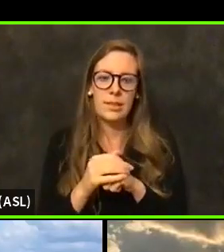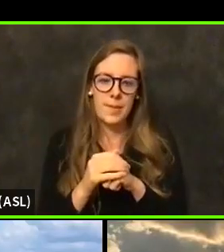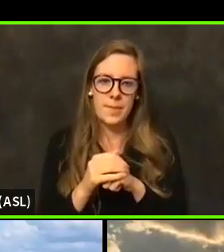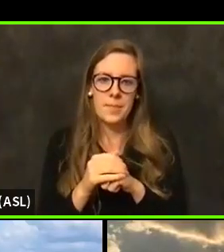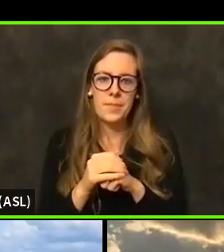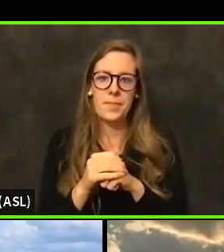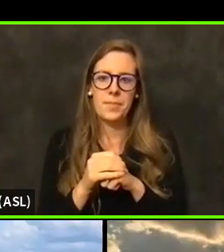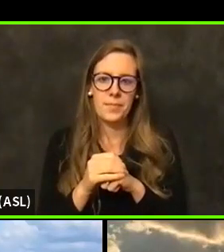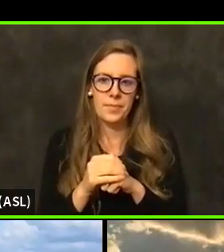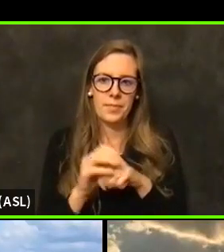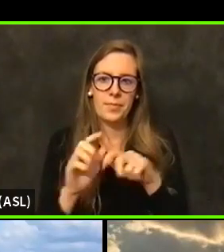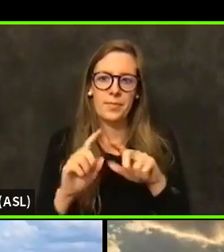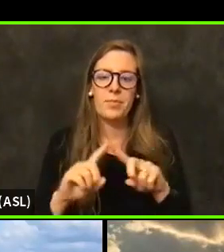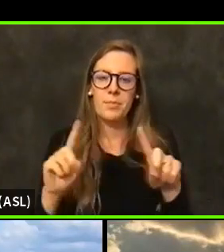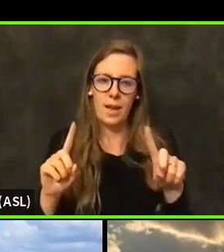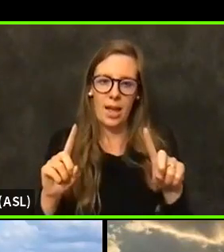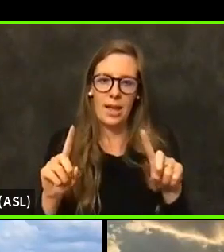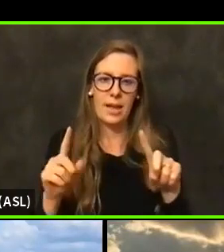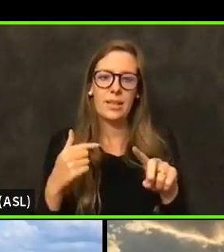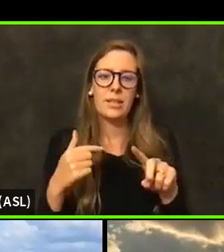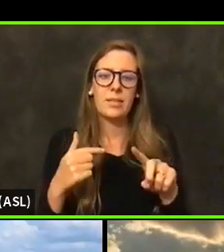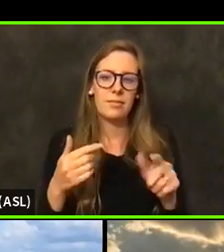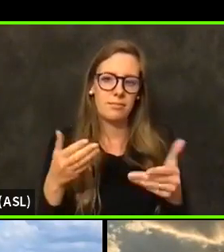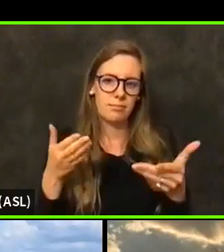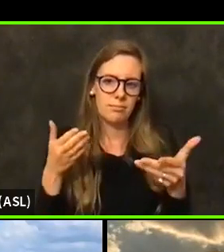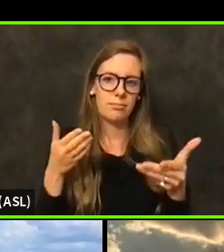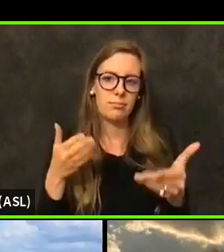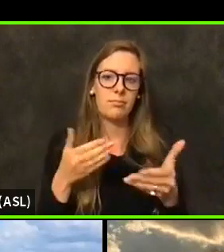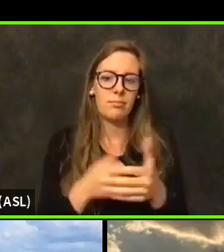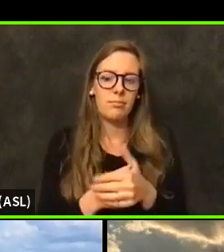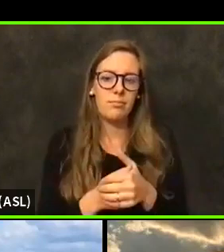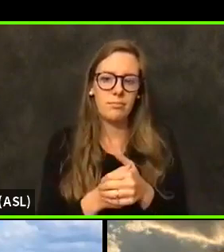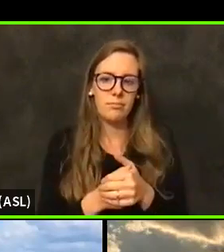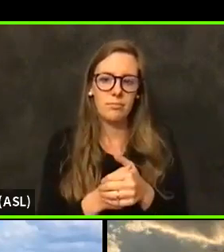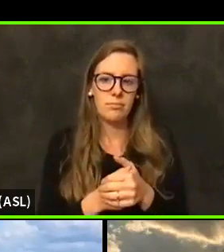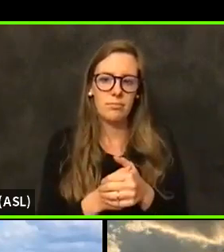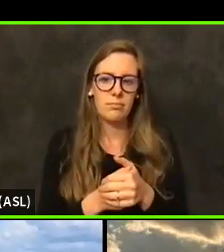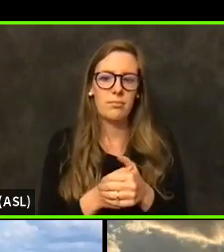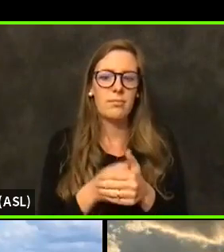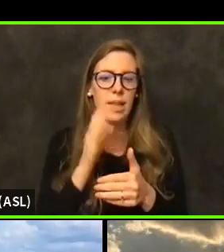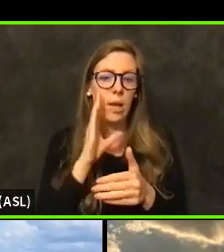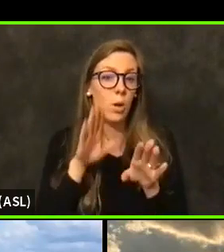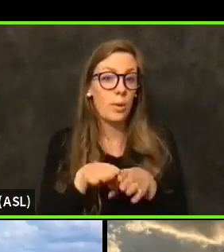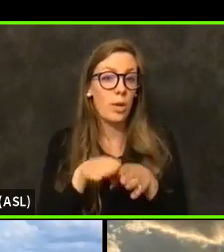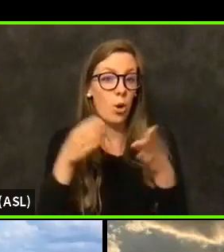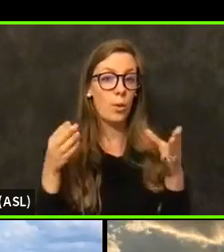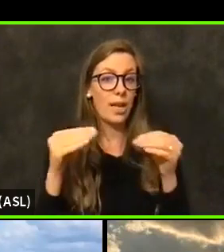But we they are we they do. We will be opening up more appointments as we go.